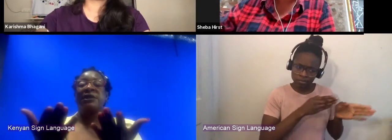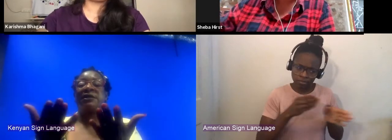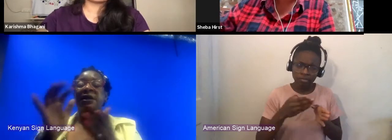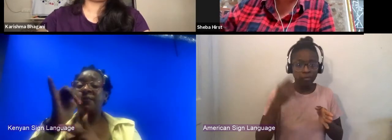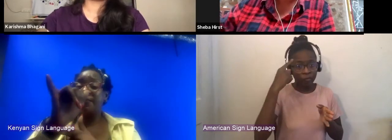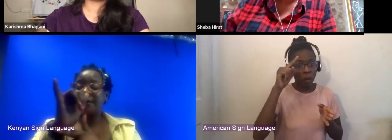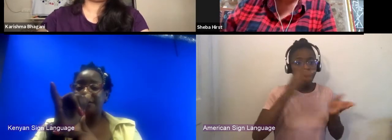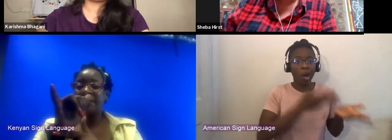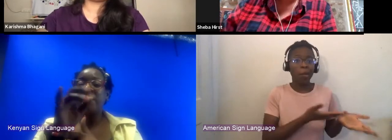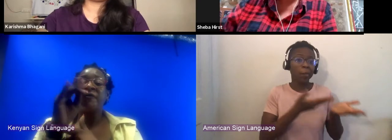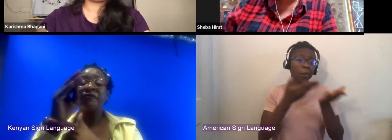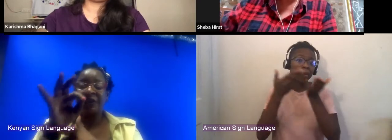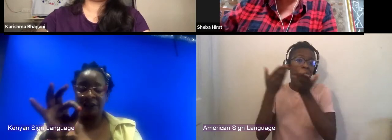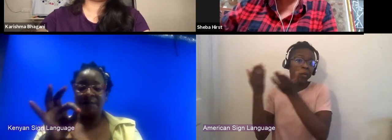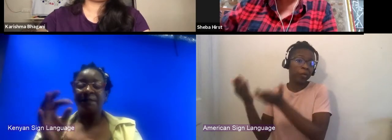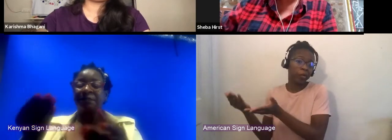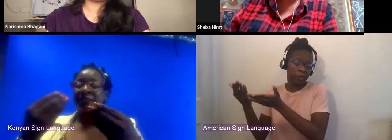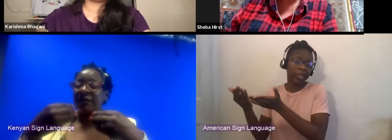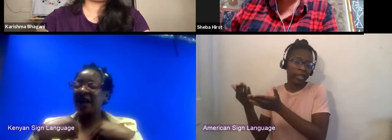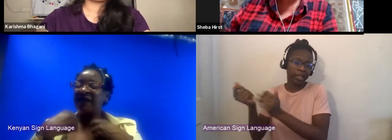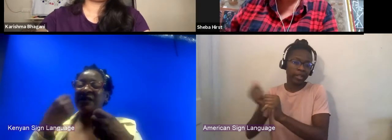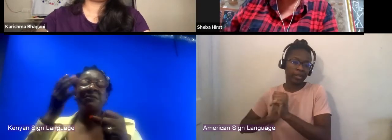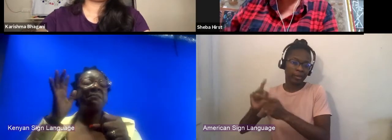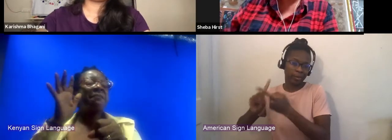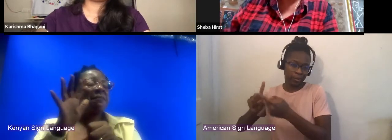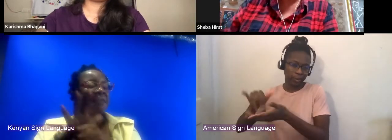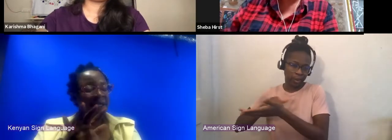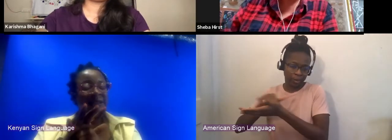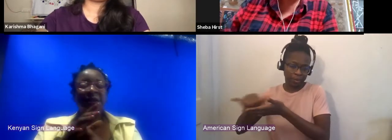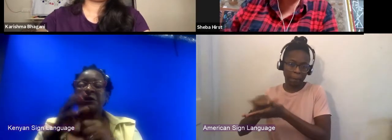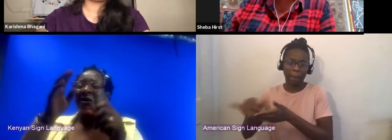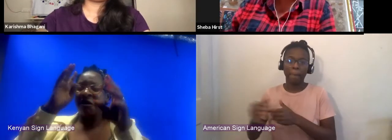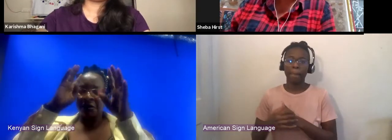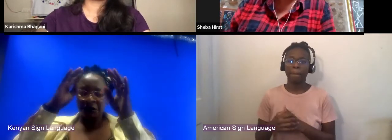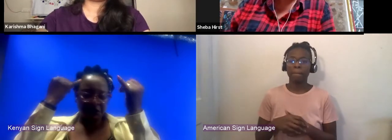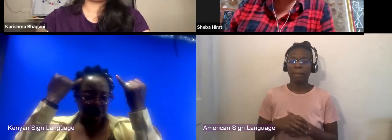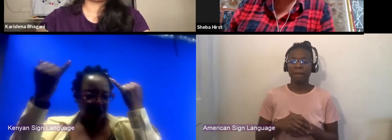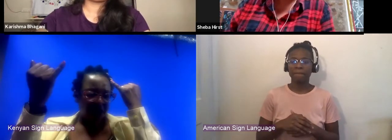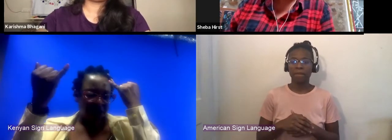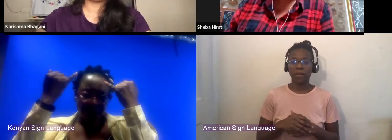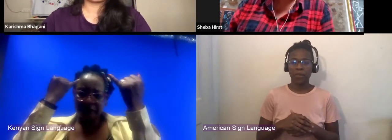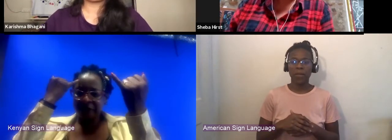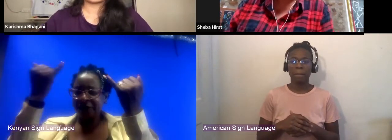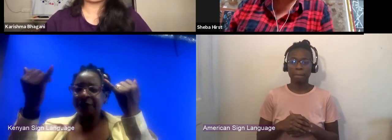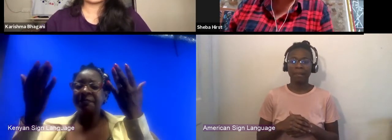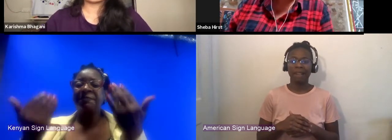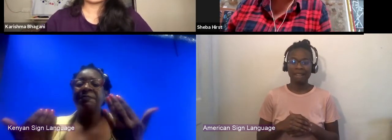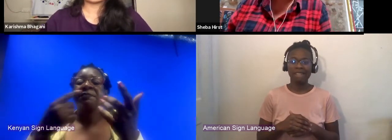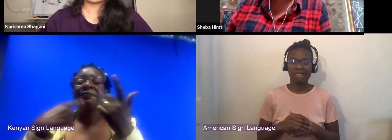It gave us so many insights into processes that now you're talking about people with decades worth of experience